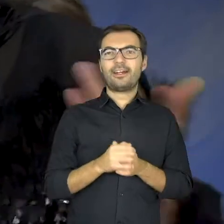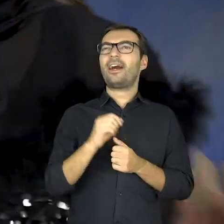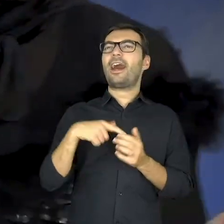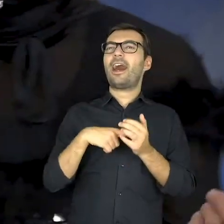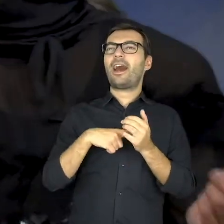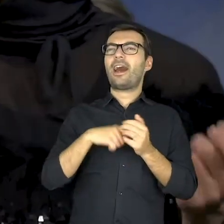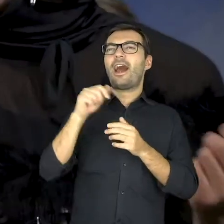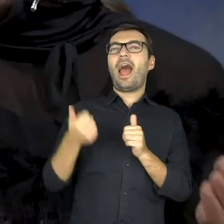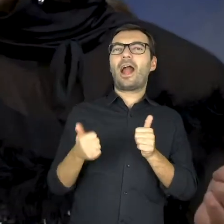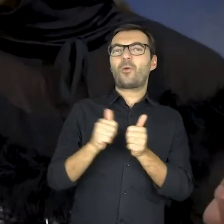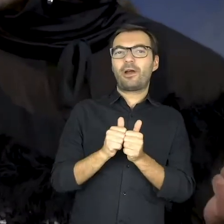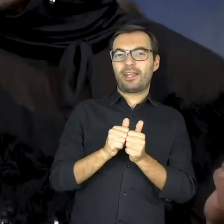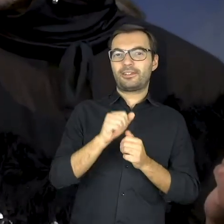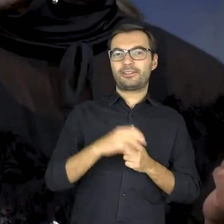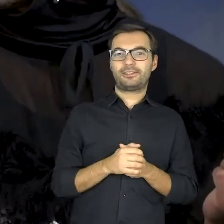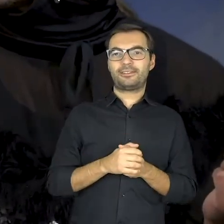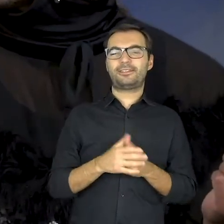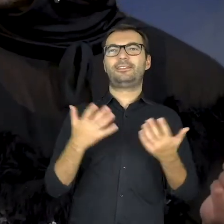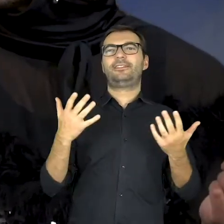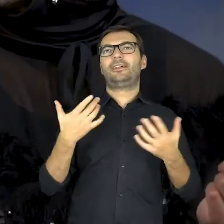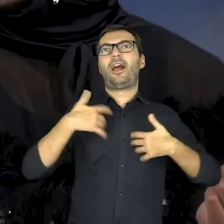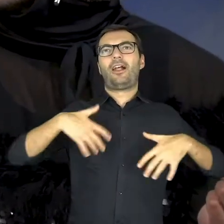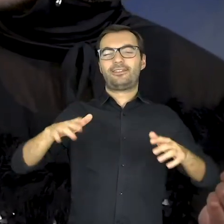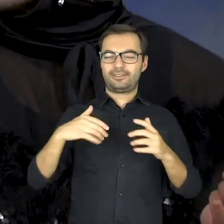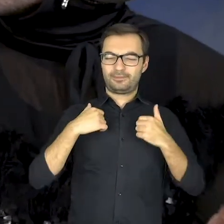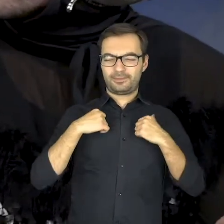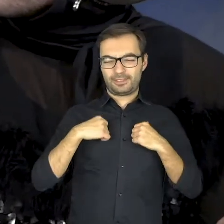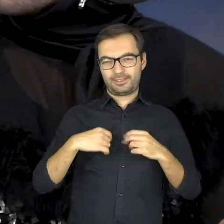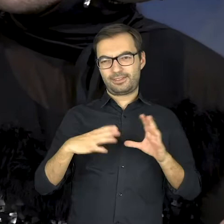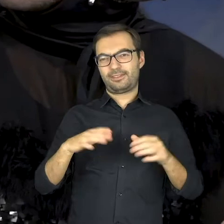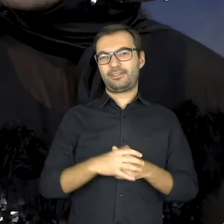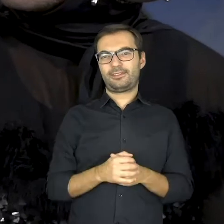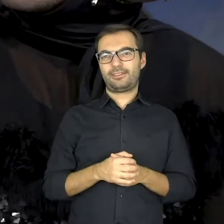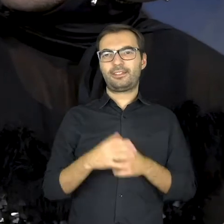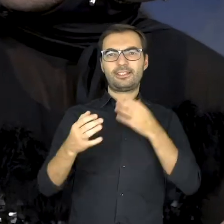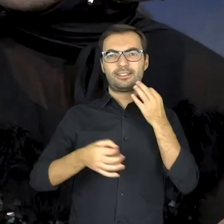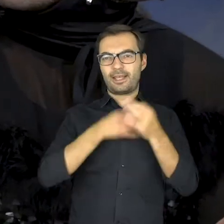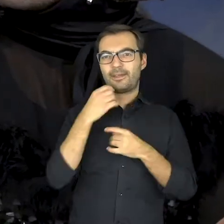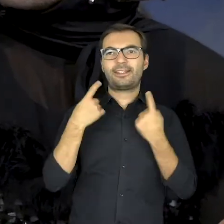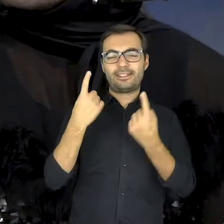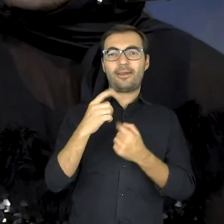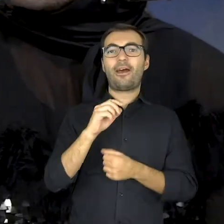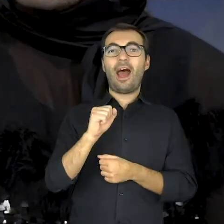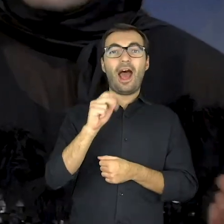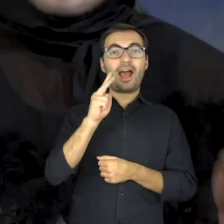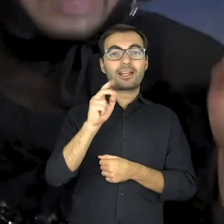Accompanist! Oh, my God! What a drama queen. Then sing a capella!